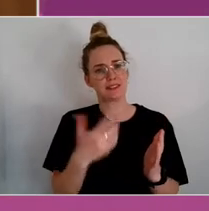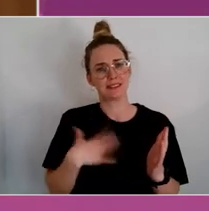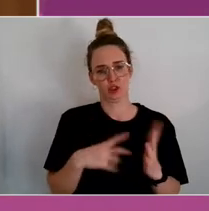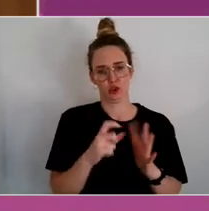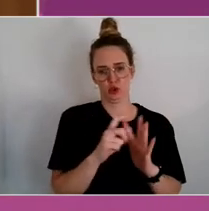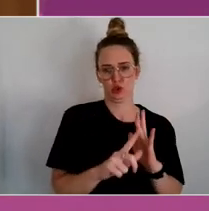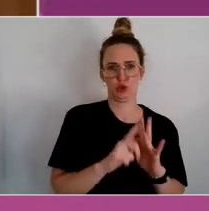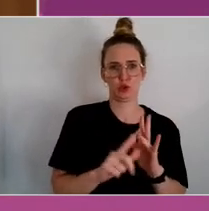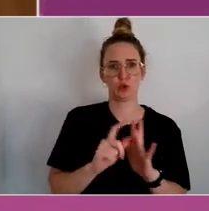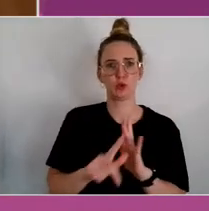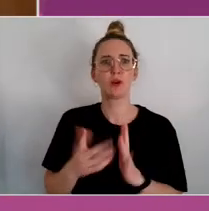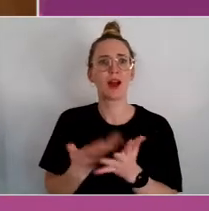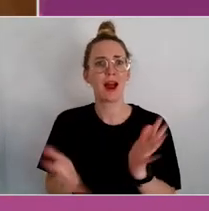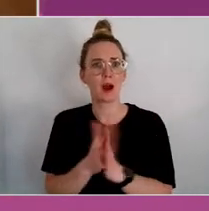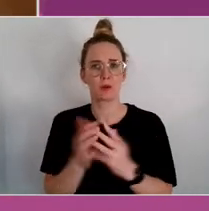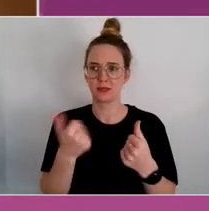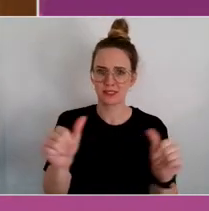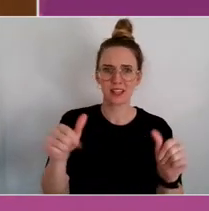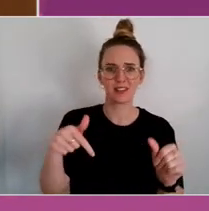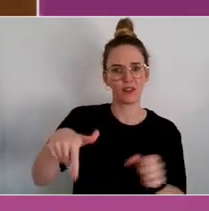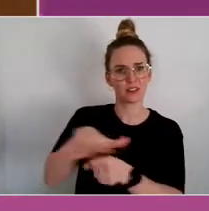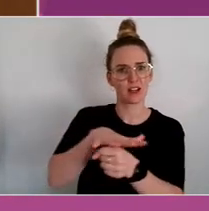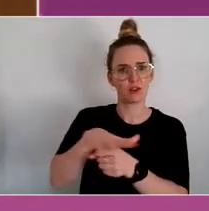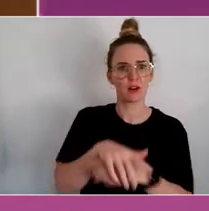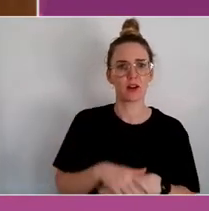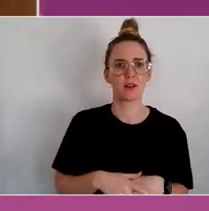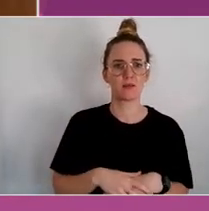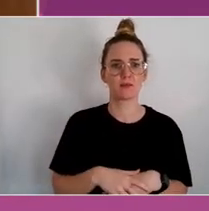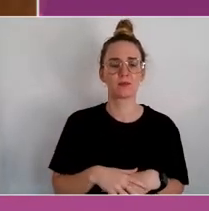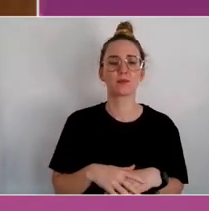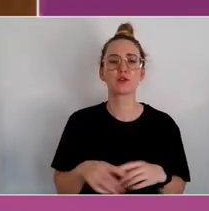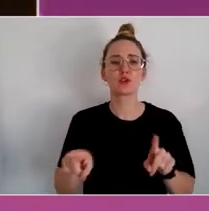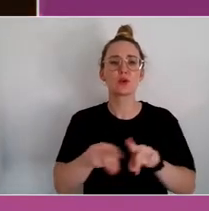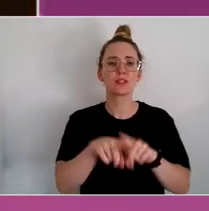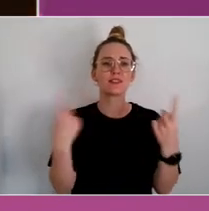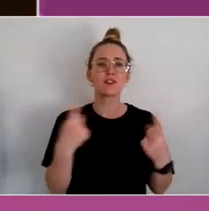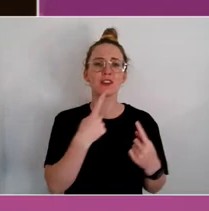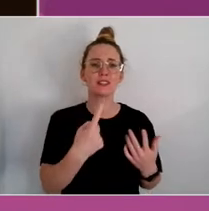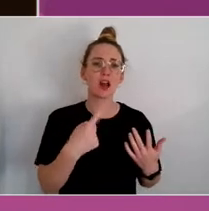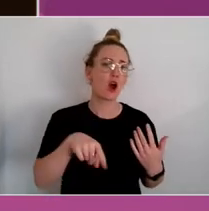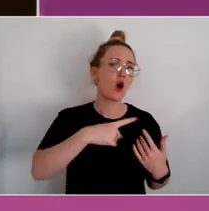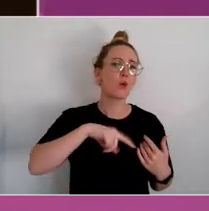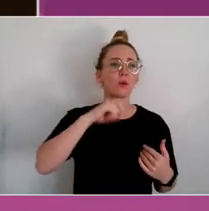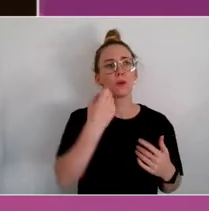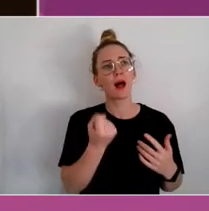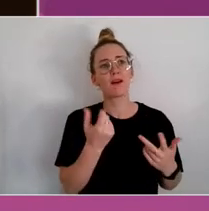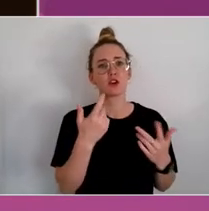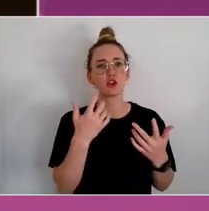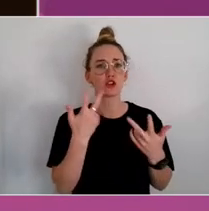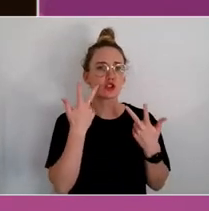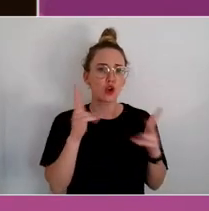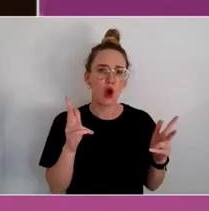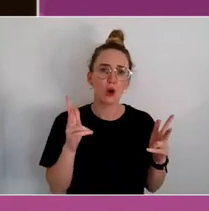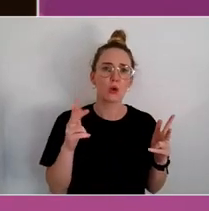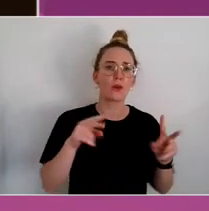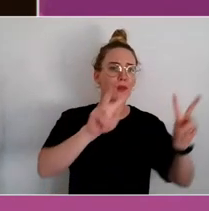So it's very different than saying we'll have a show, a survey, or whatever, and the theme will be mental health.